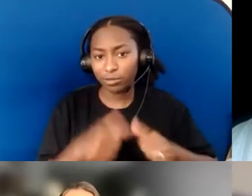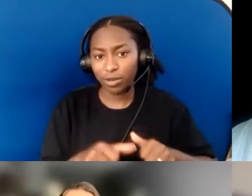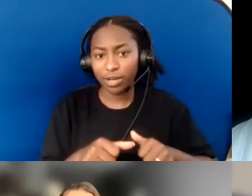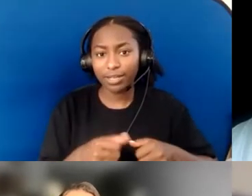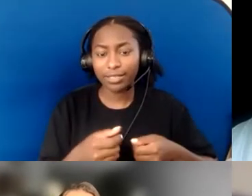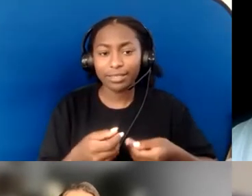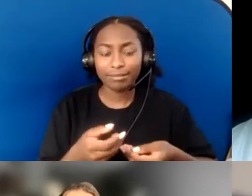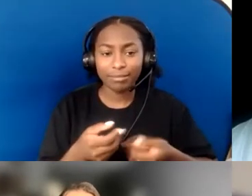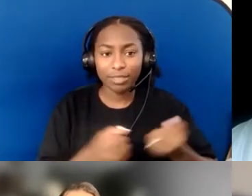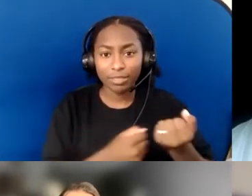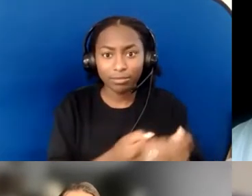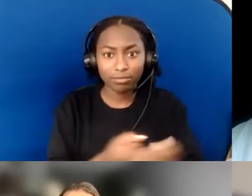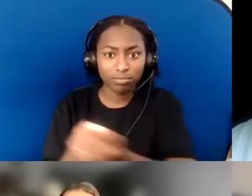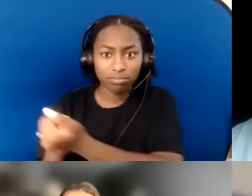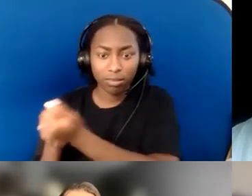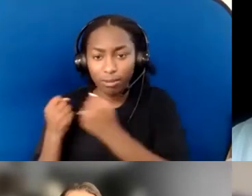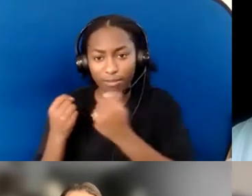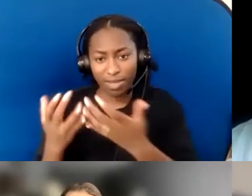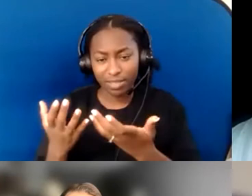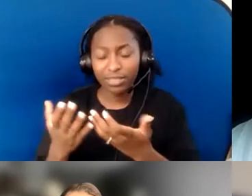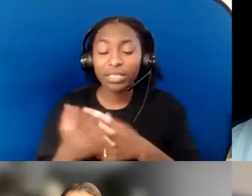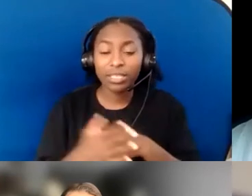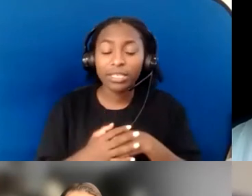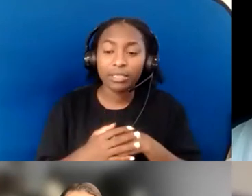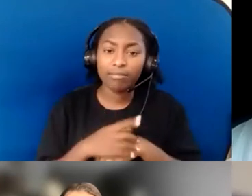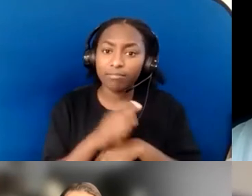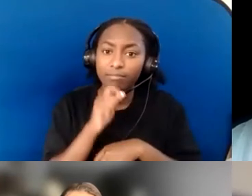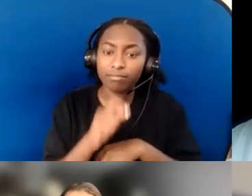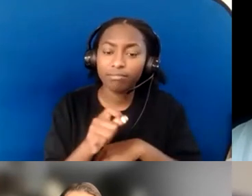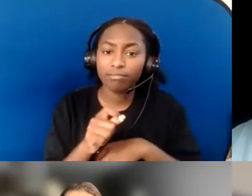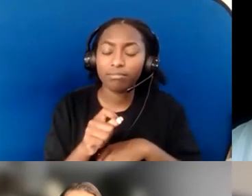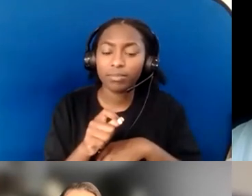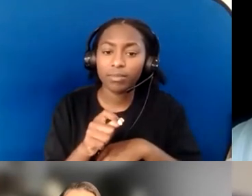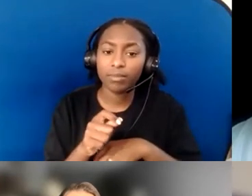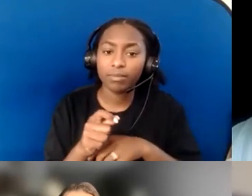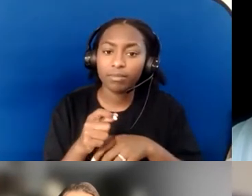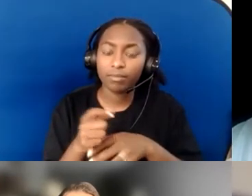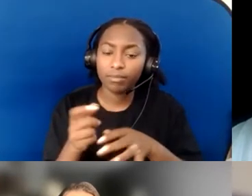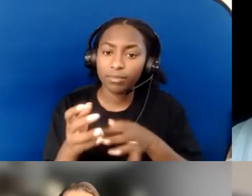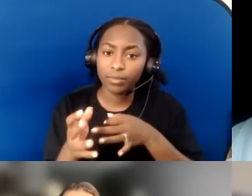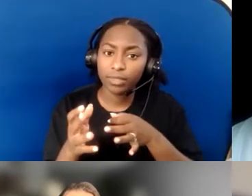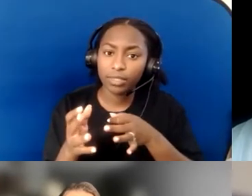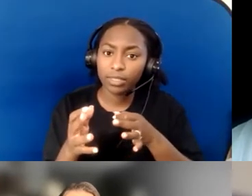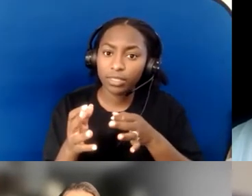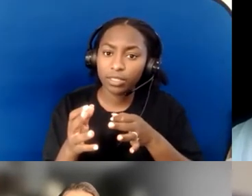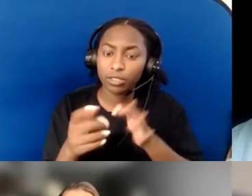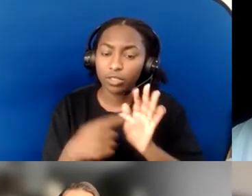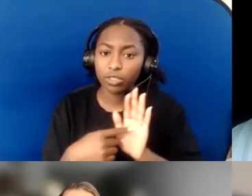They have done some neat things and love to tell stories of those victories of "What did you do "with a thousand dollars to improve the accessibility